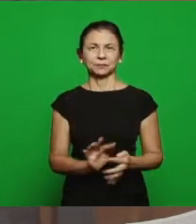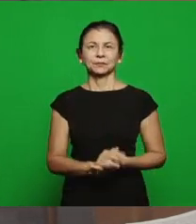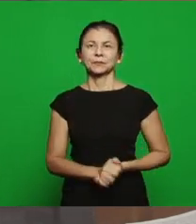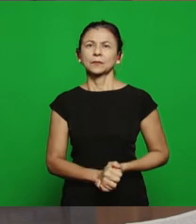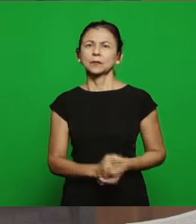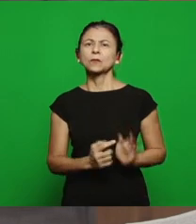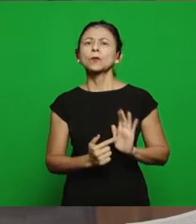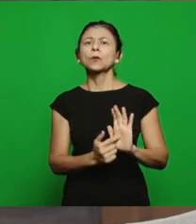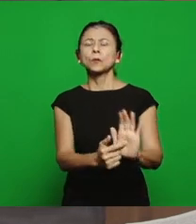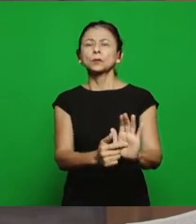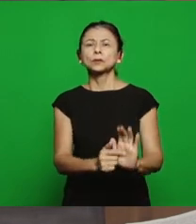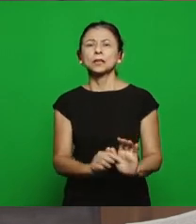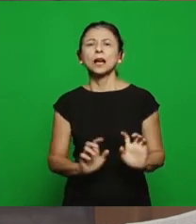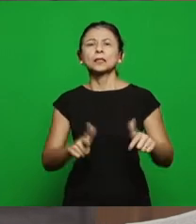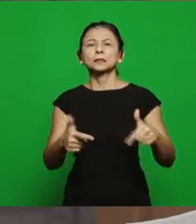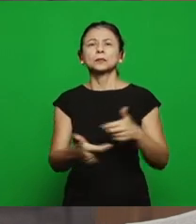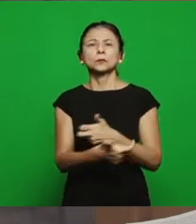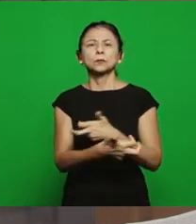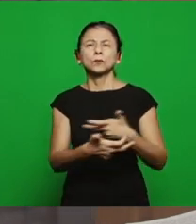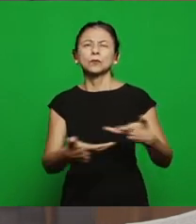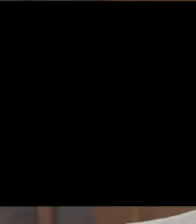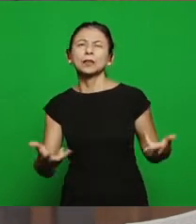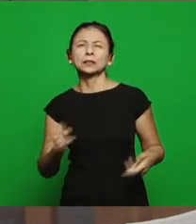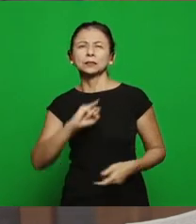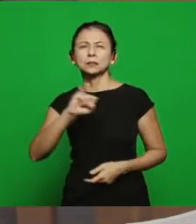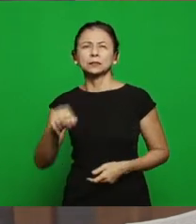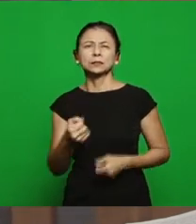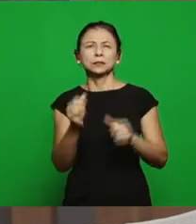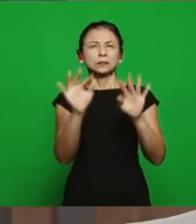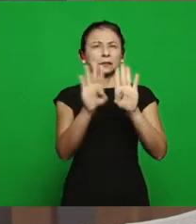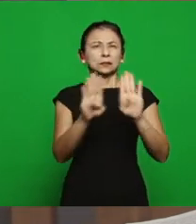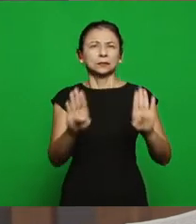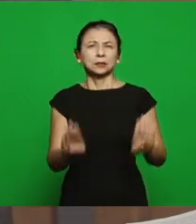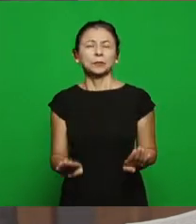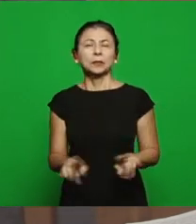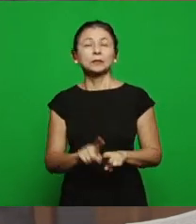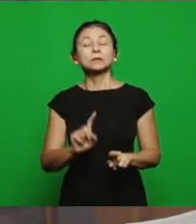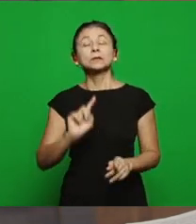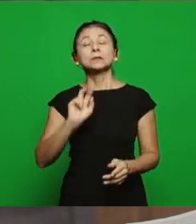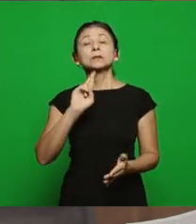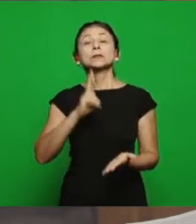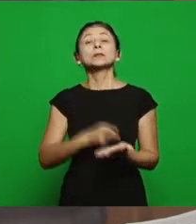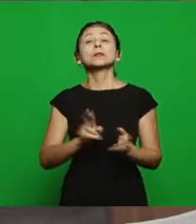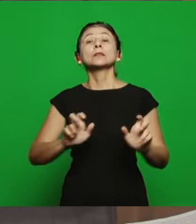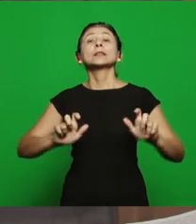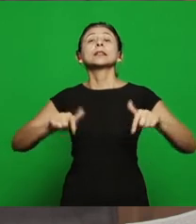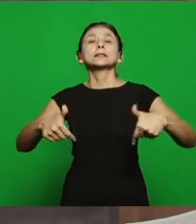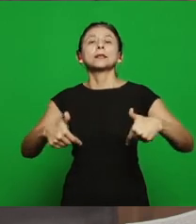caused by Jezebel and the result of the action of these evils that compromised